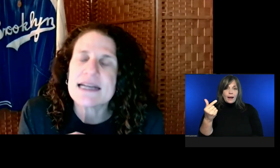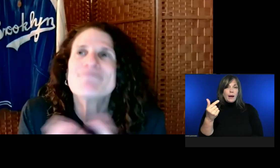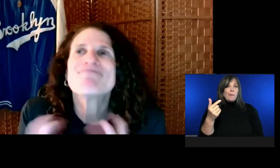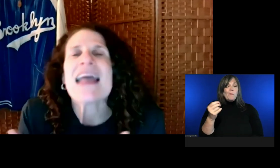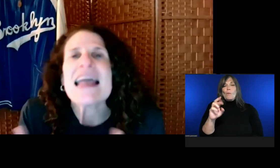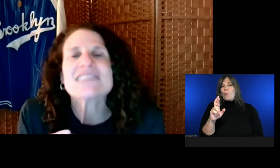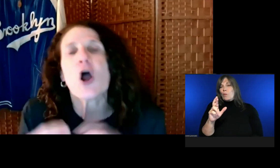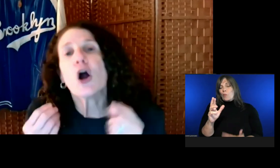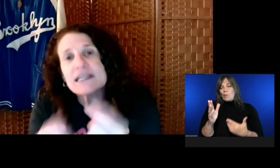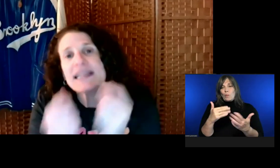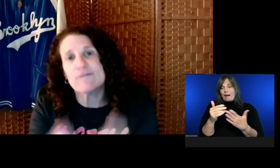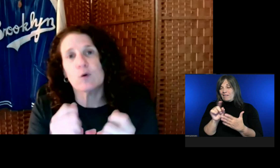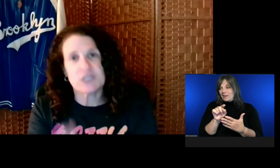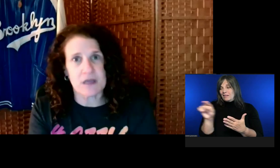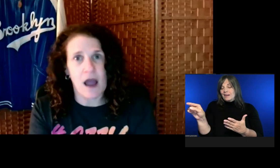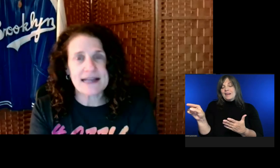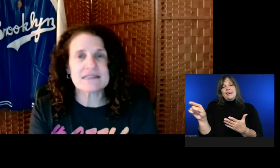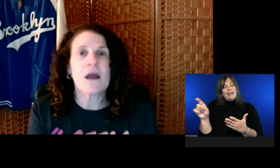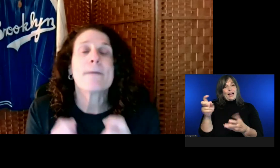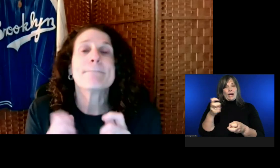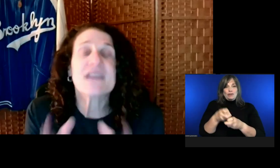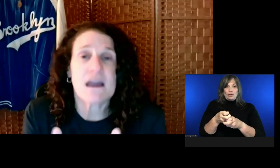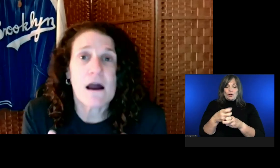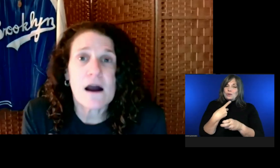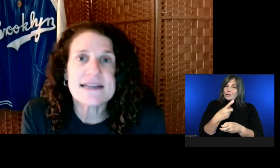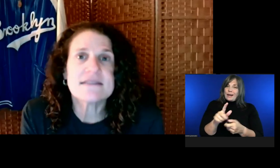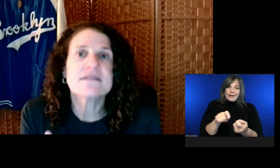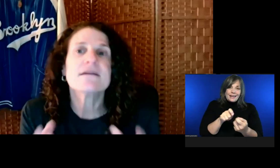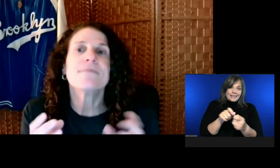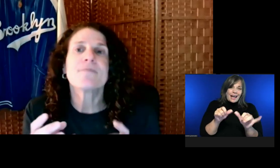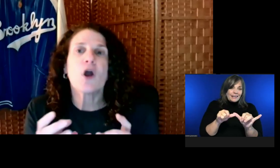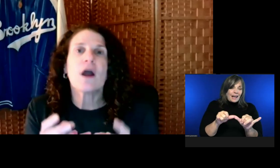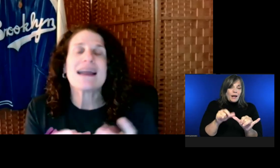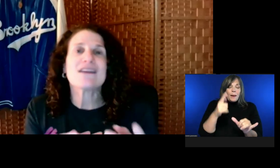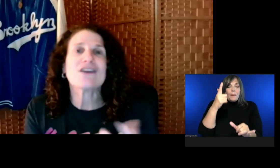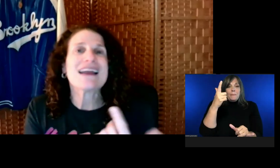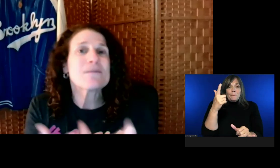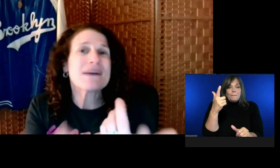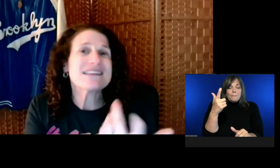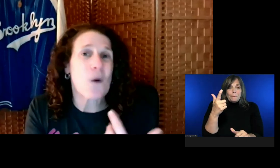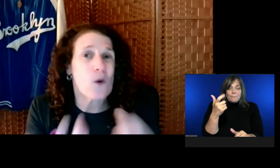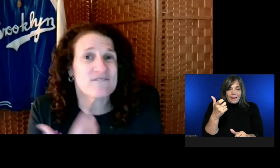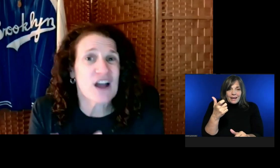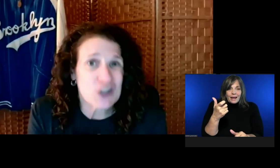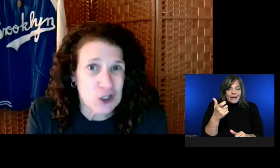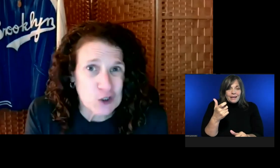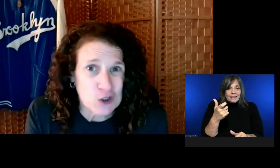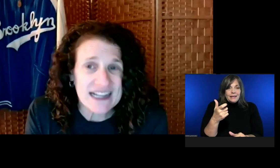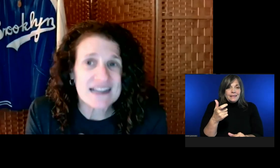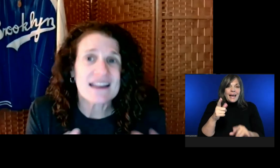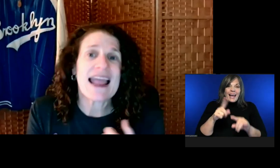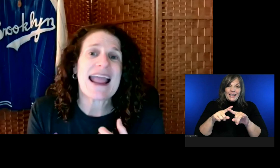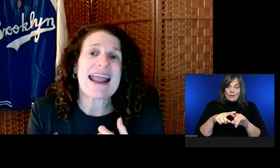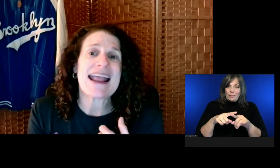Then it's hard to give you a size, because it depends on what font you're using.